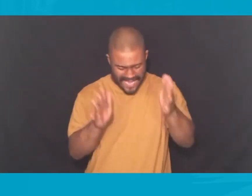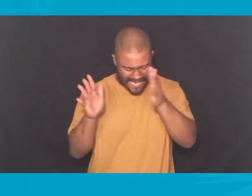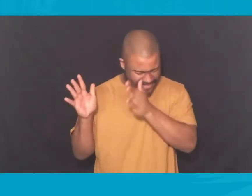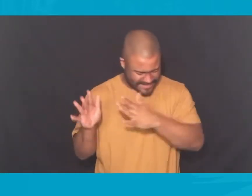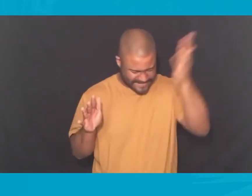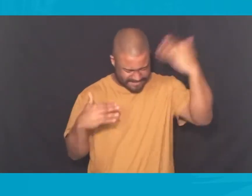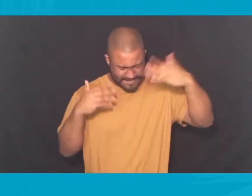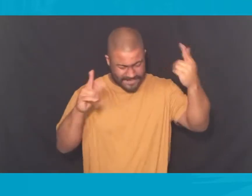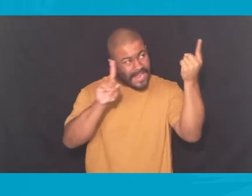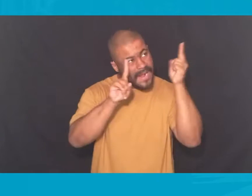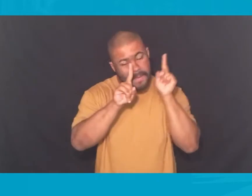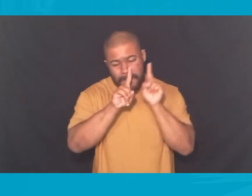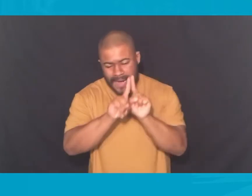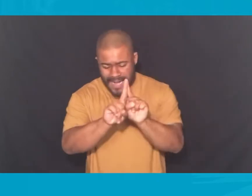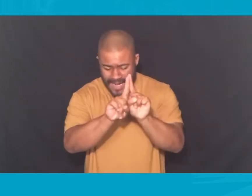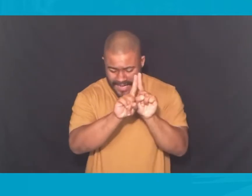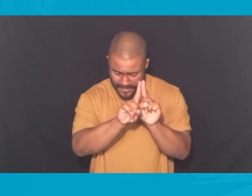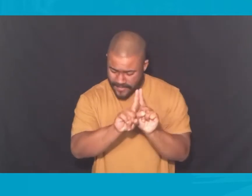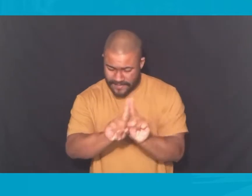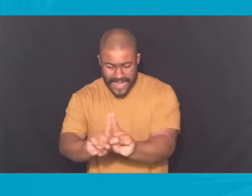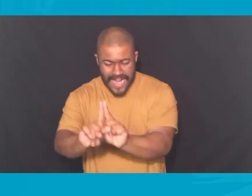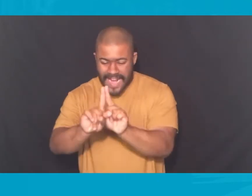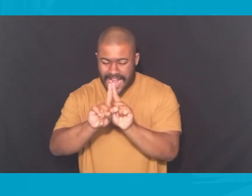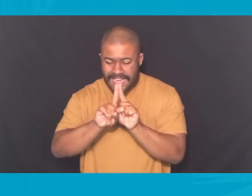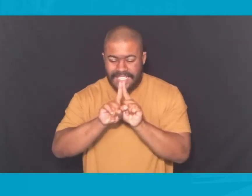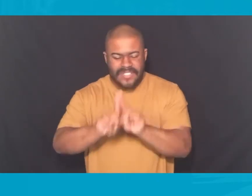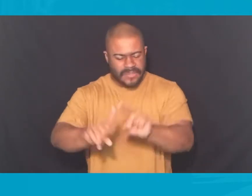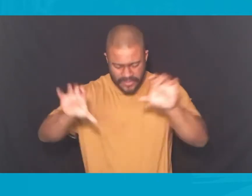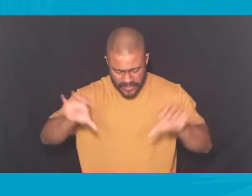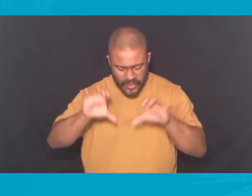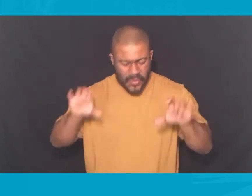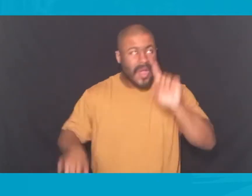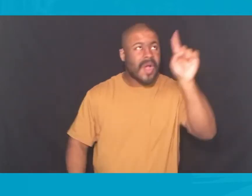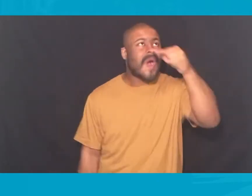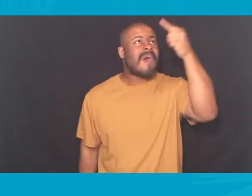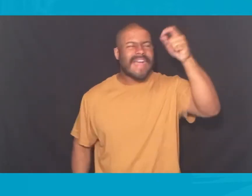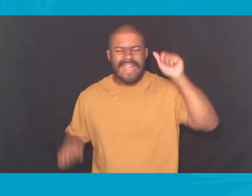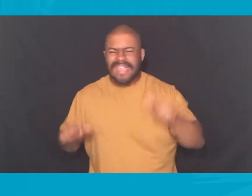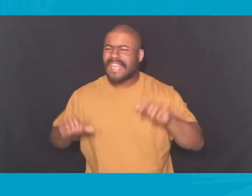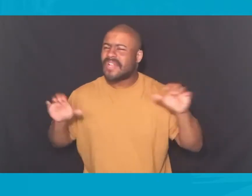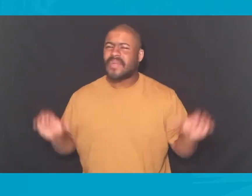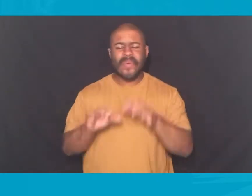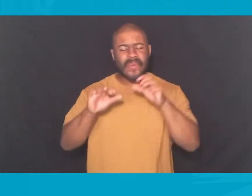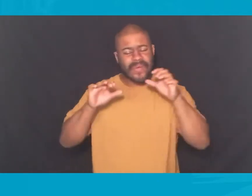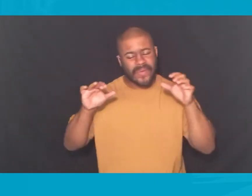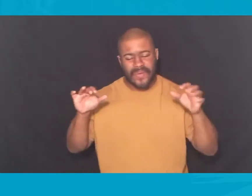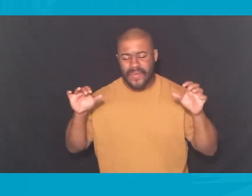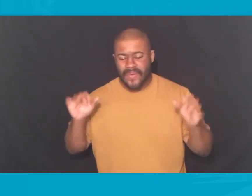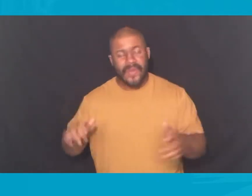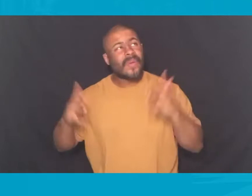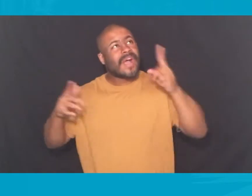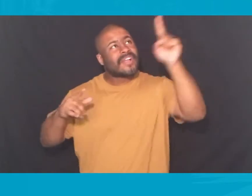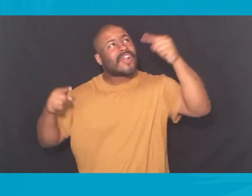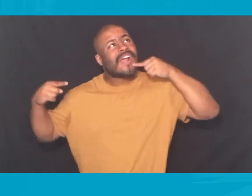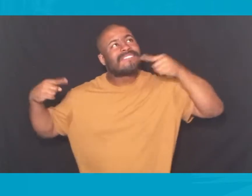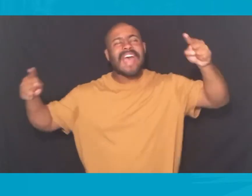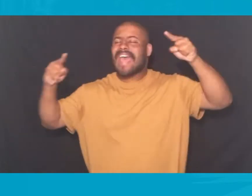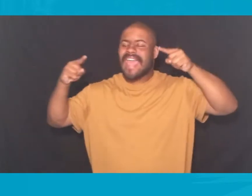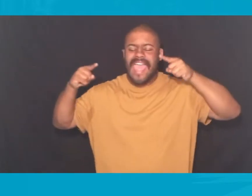Make way through the waters Walk me through the fire Do what You are famous for